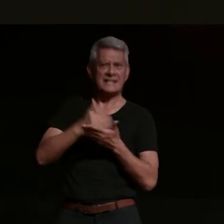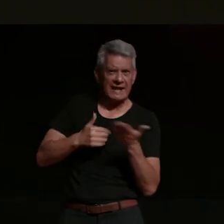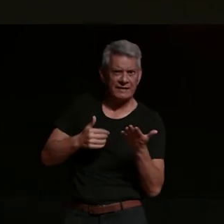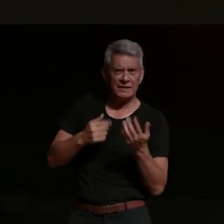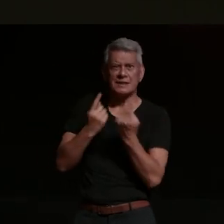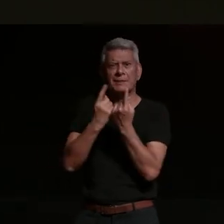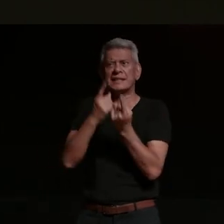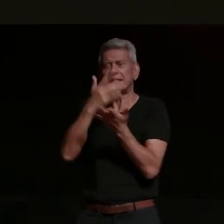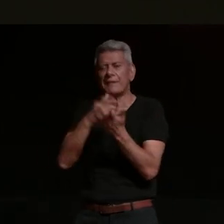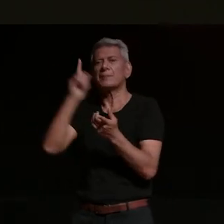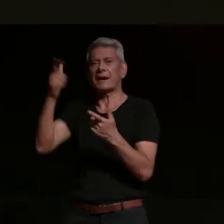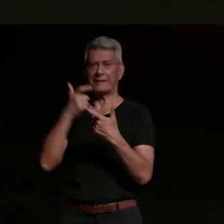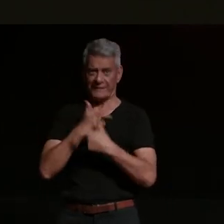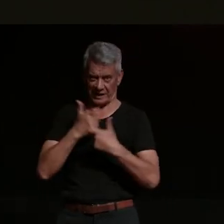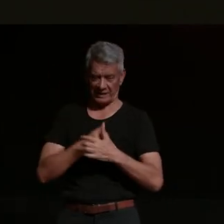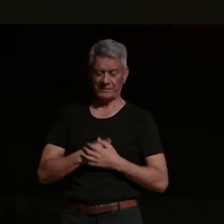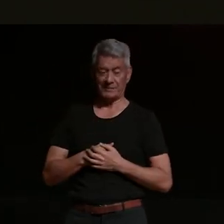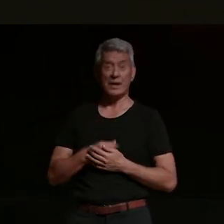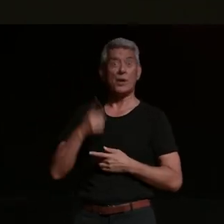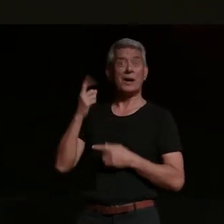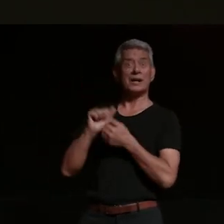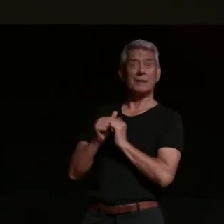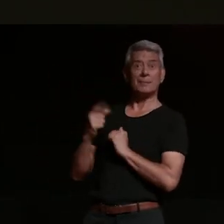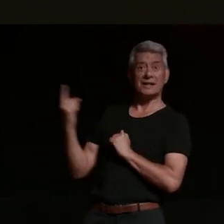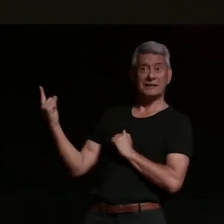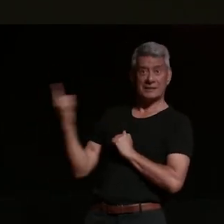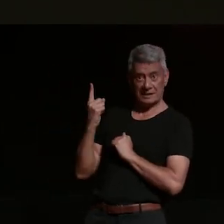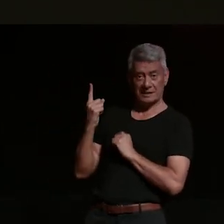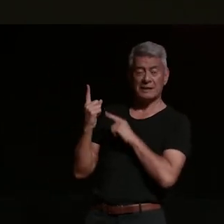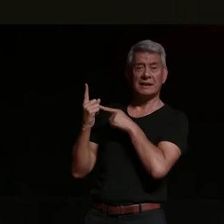um one of my mates that was there saw that i was distressed and he came up his name's pete and he